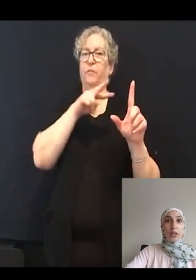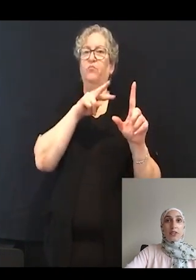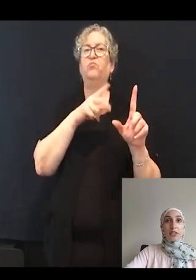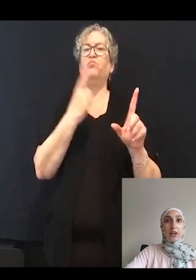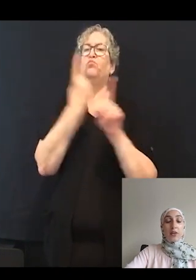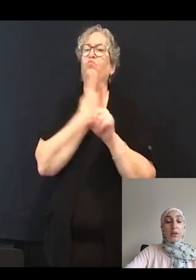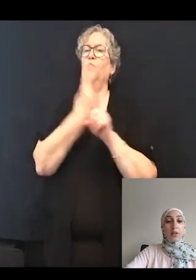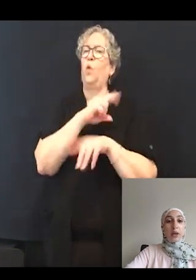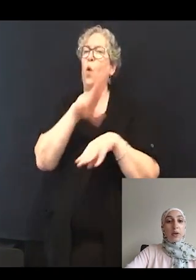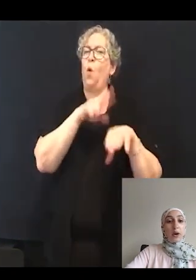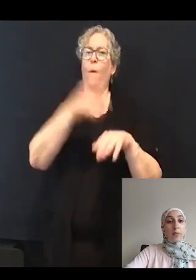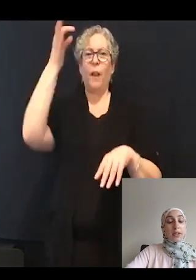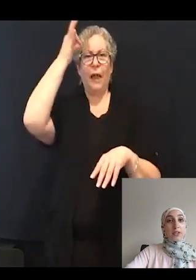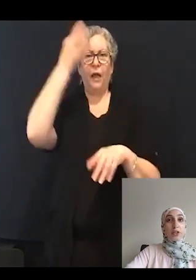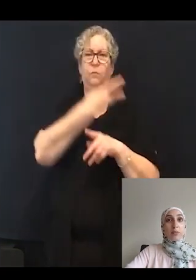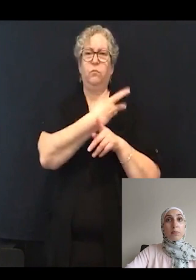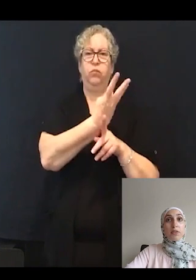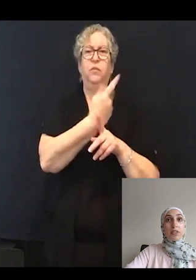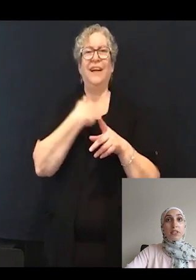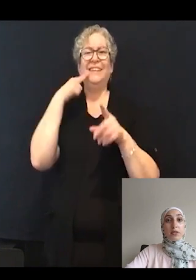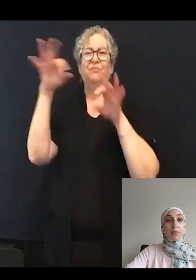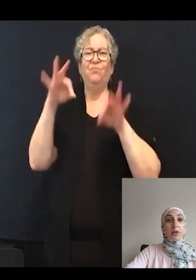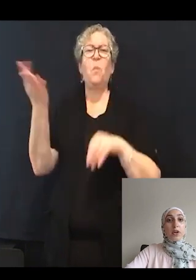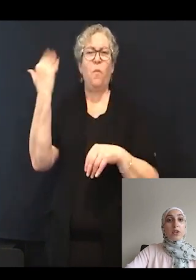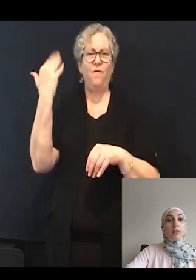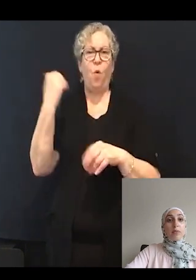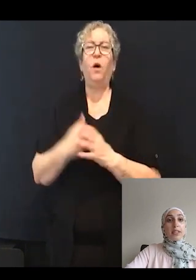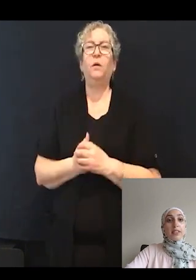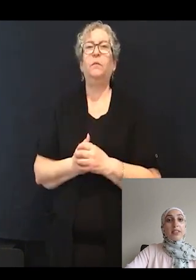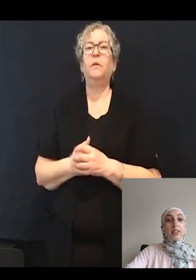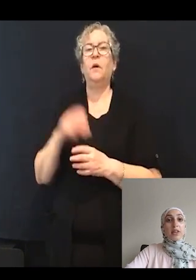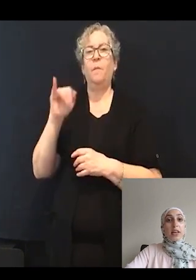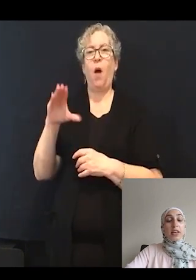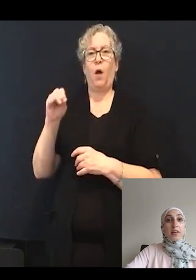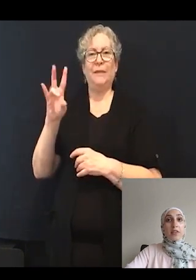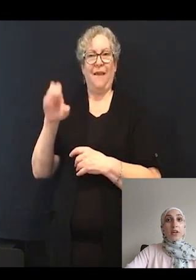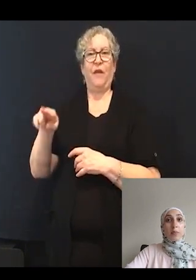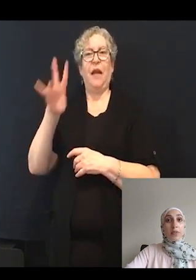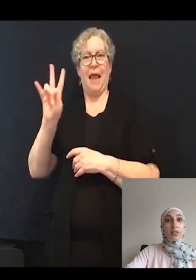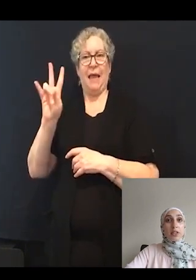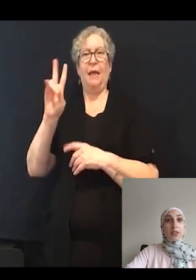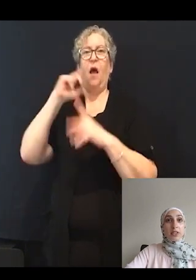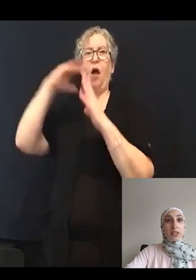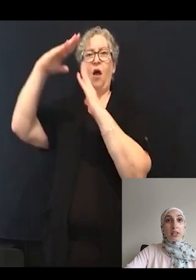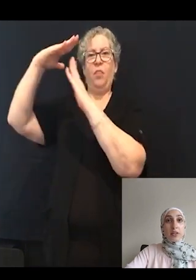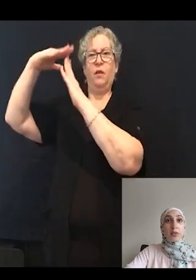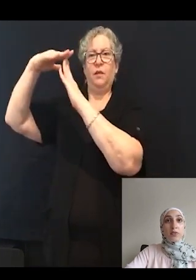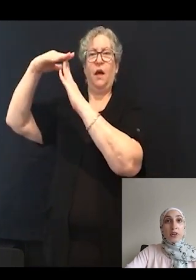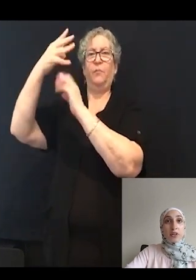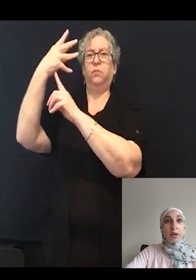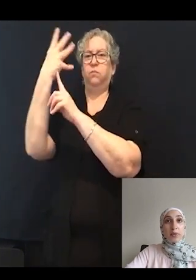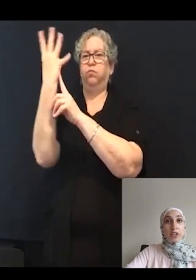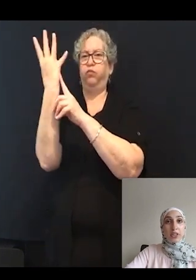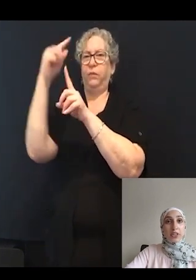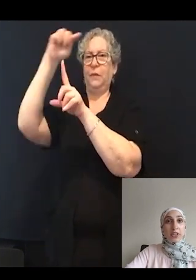that I described previously. You have myosin VIIA at the top of the stereocilia, those finger like projections, that